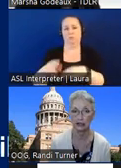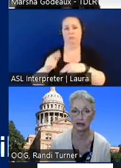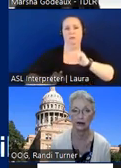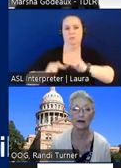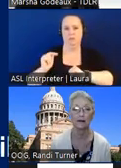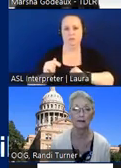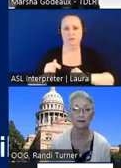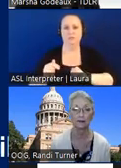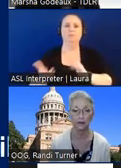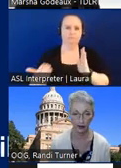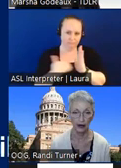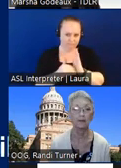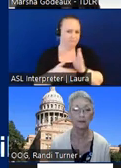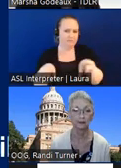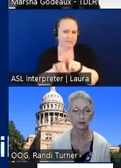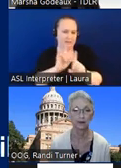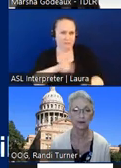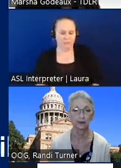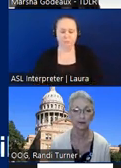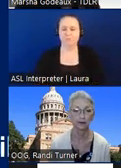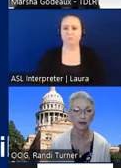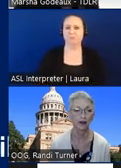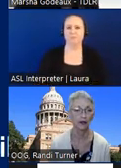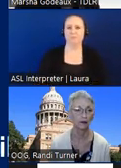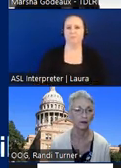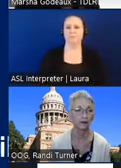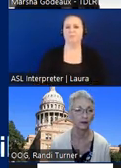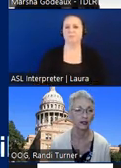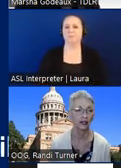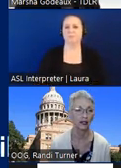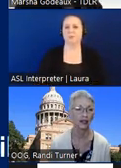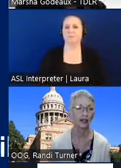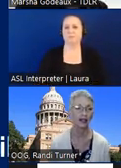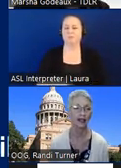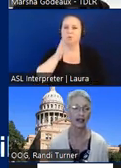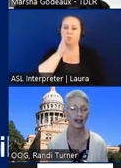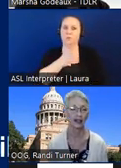again it's going to be the same answer okay we will make sure to the best of our ability that